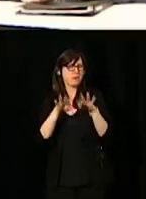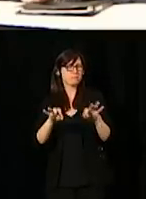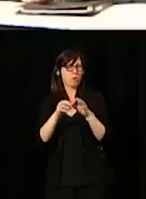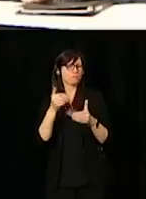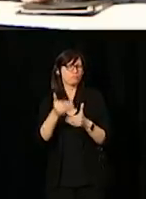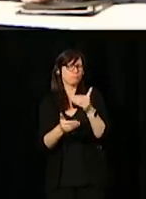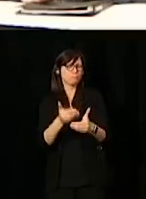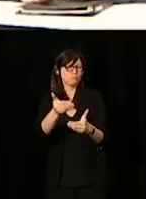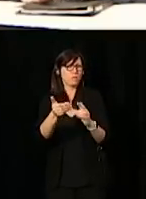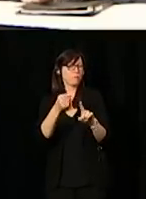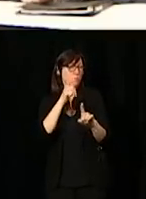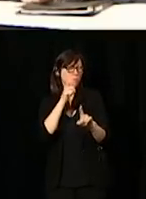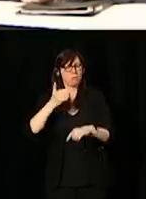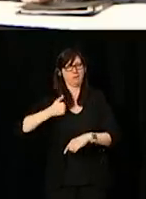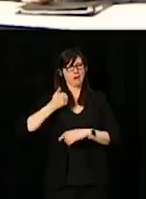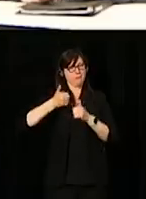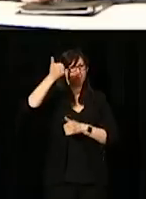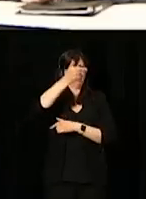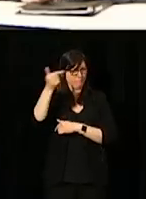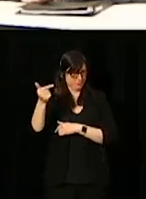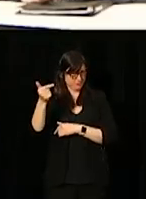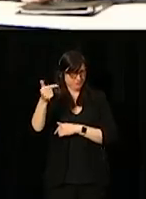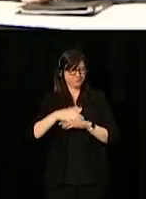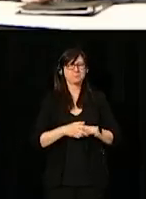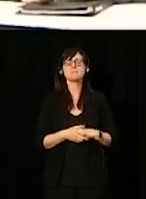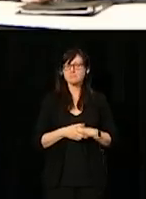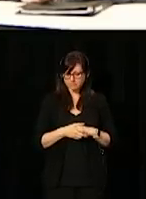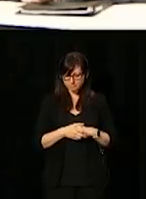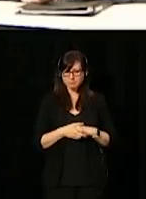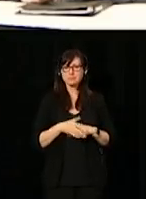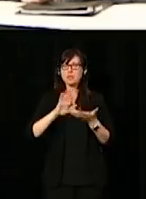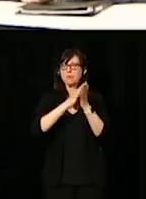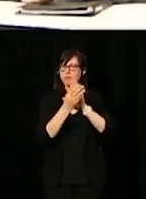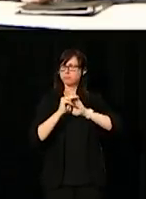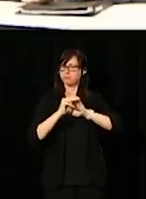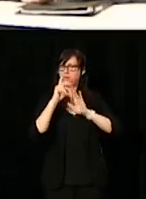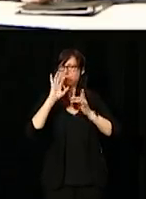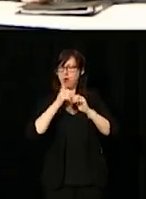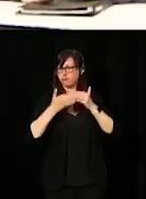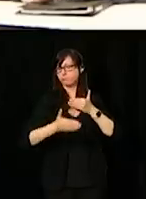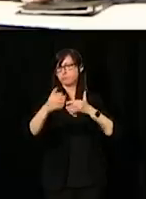that have been taken by the Canadian government so as to become a model for accessibility.